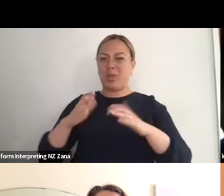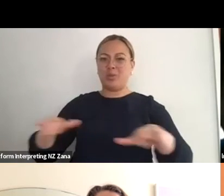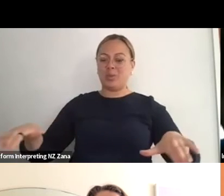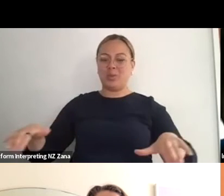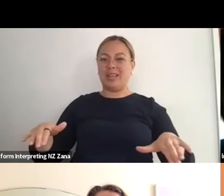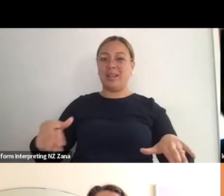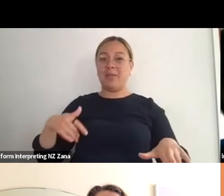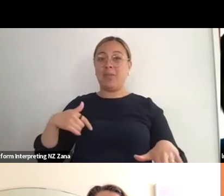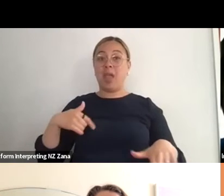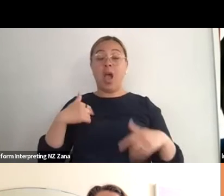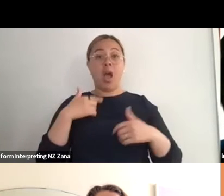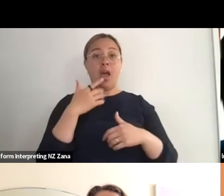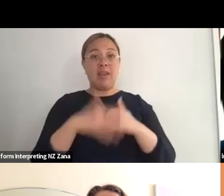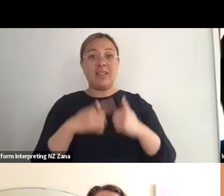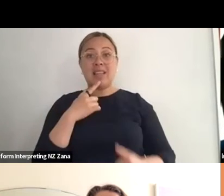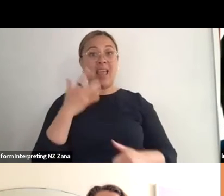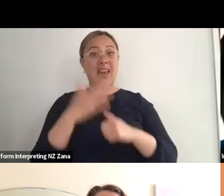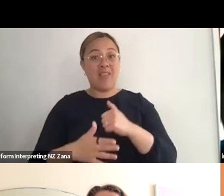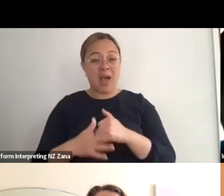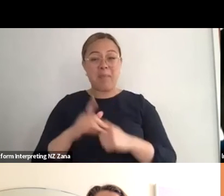say never but it's unlikely that I'm going to want to work with kids and young people.